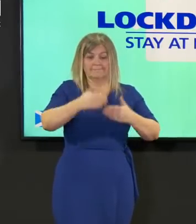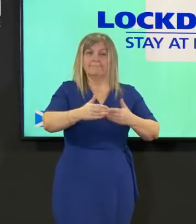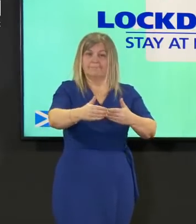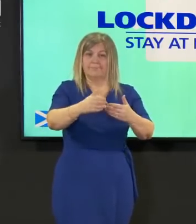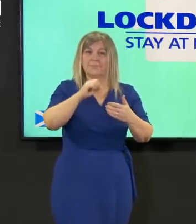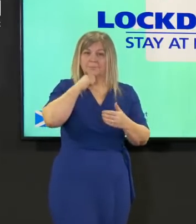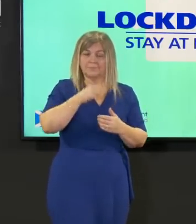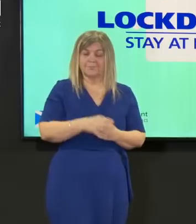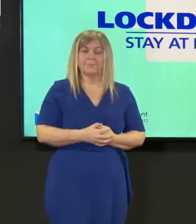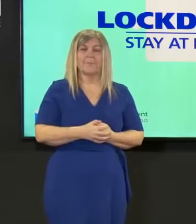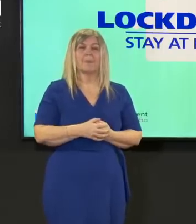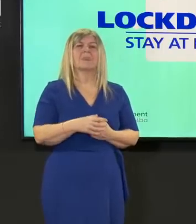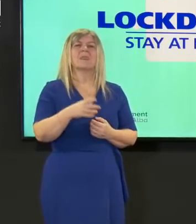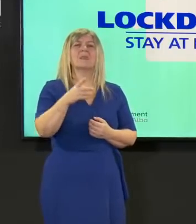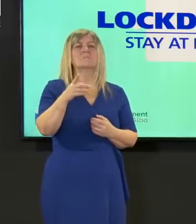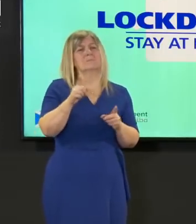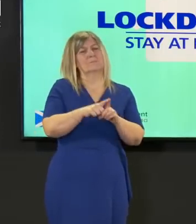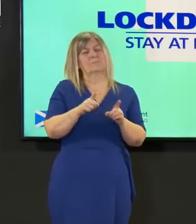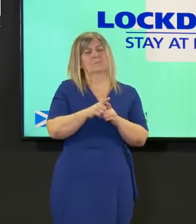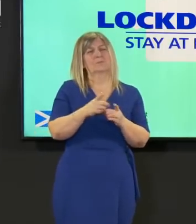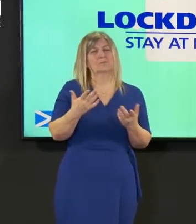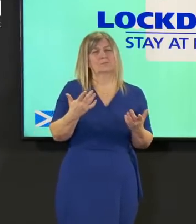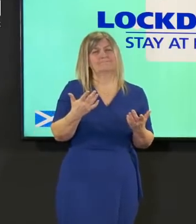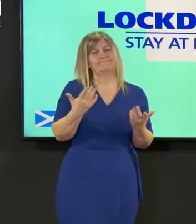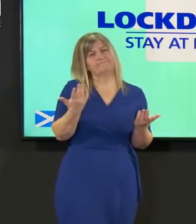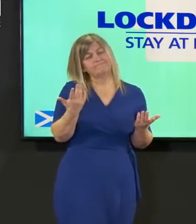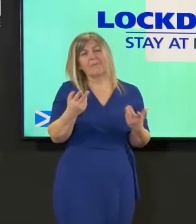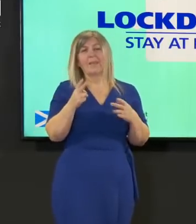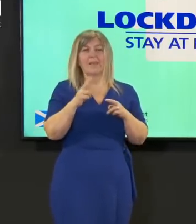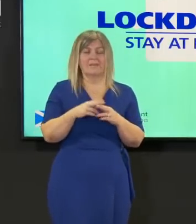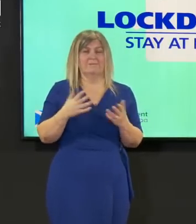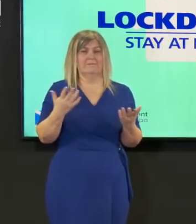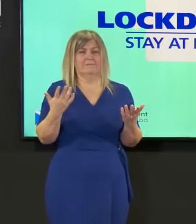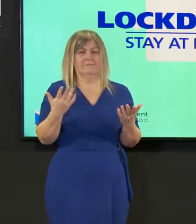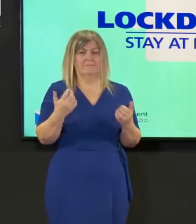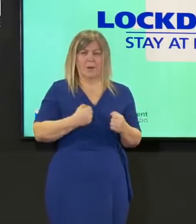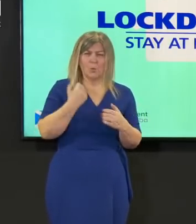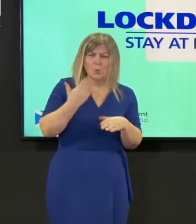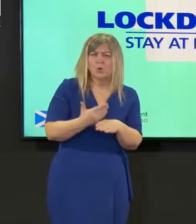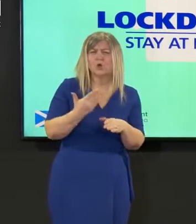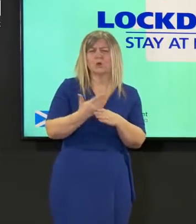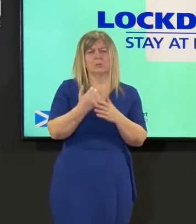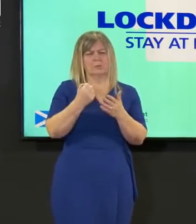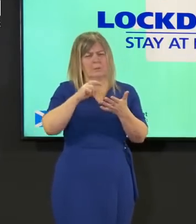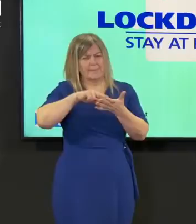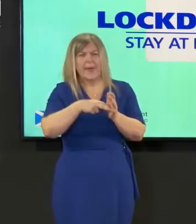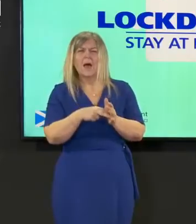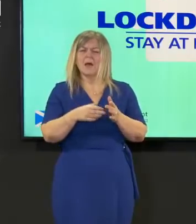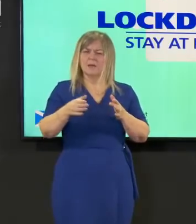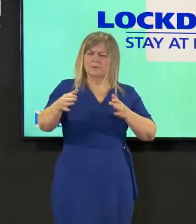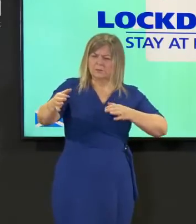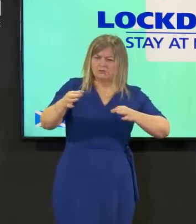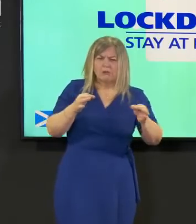and our hope that if everything we are doing everything you're all doing in abiding by the